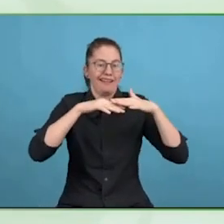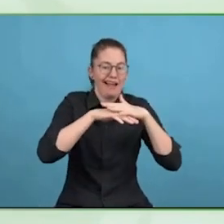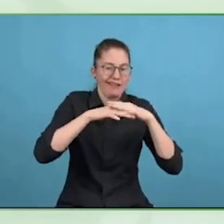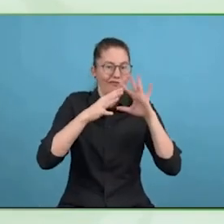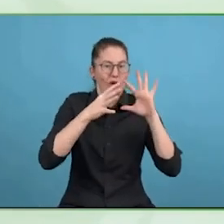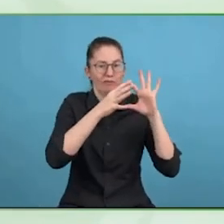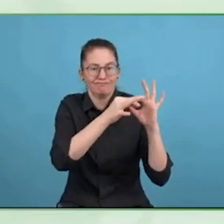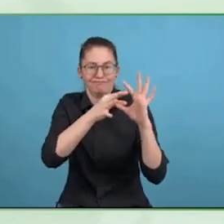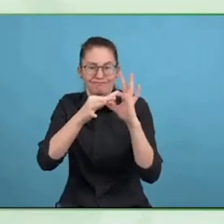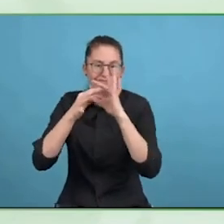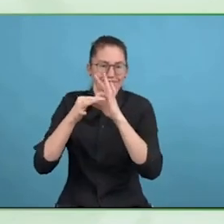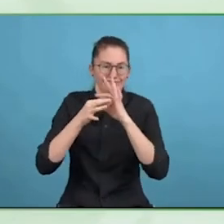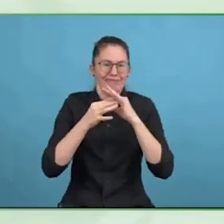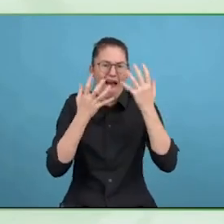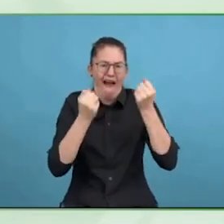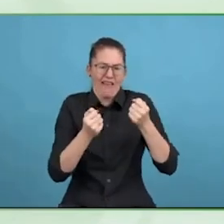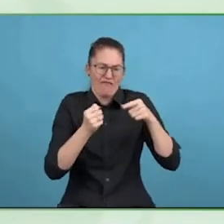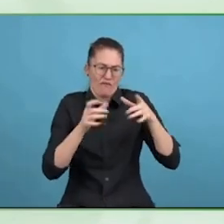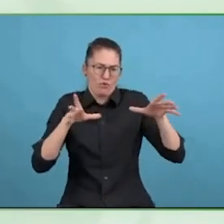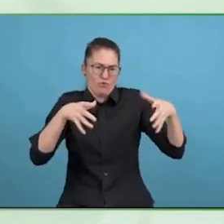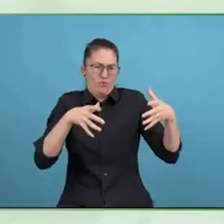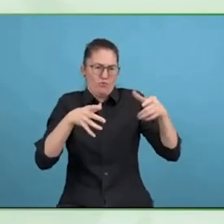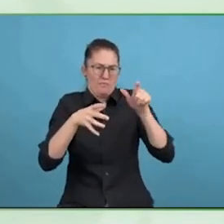We have another regulation in Canada called the seniors code and